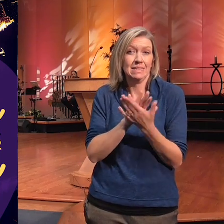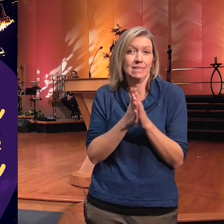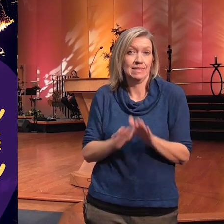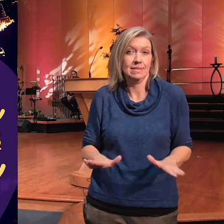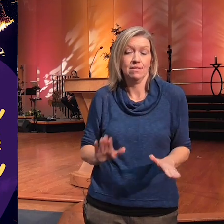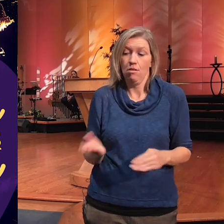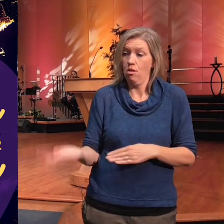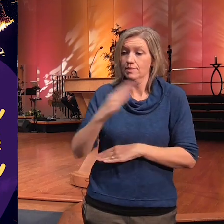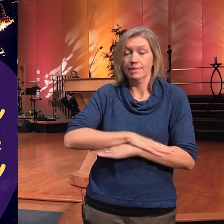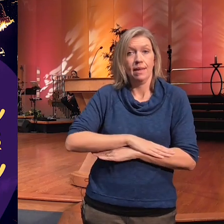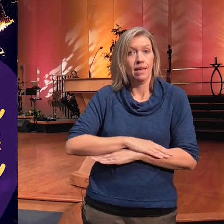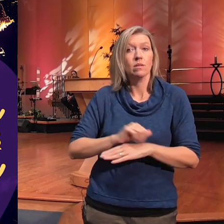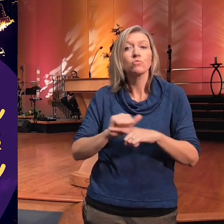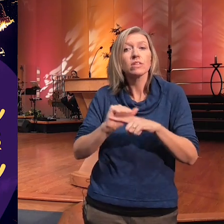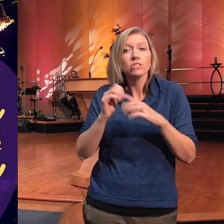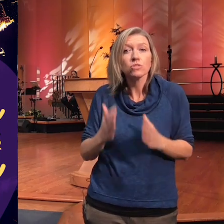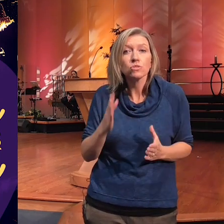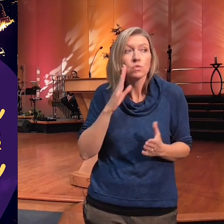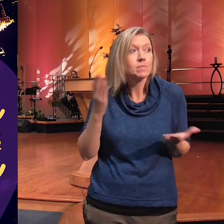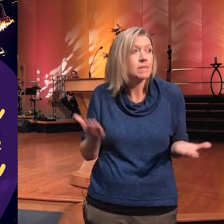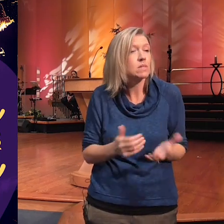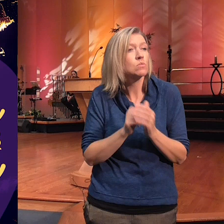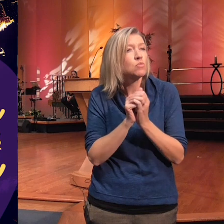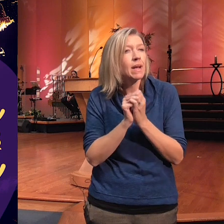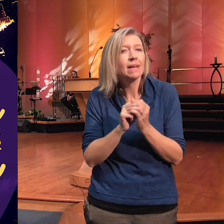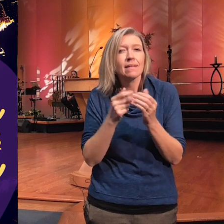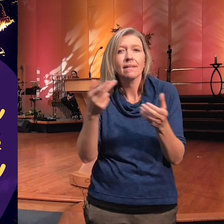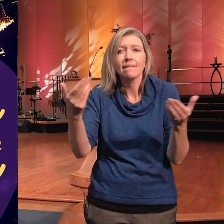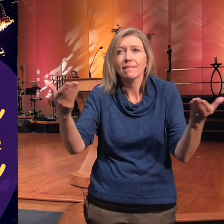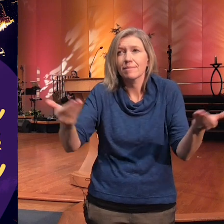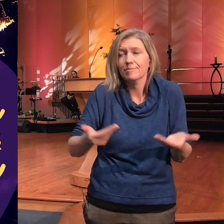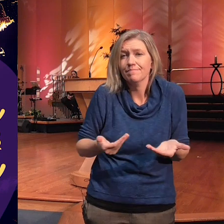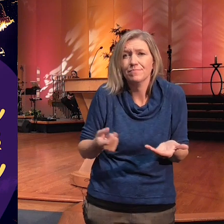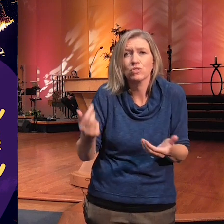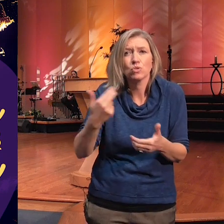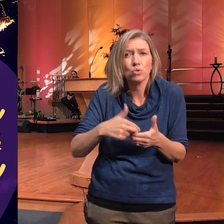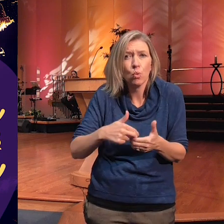praying we invite you to join us hold the space knowing the high watch that there's just peace